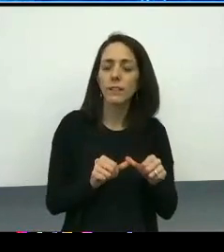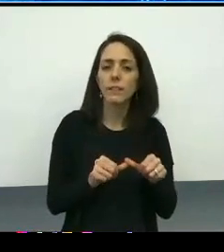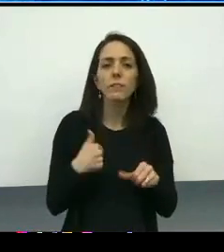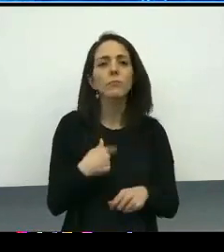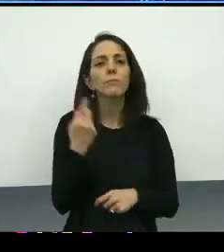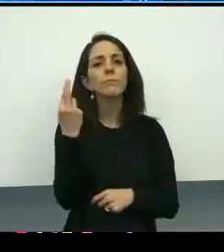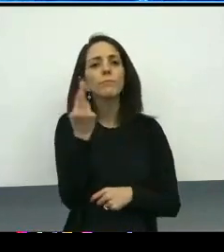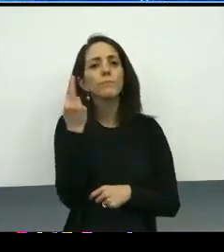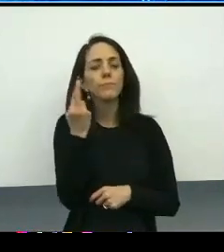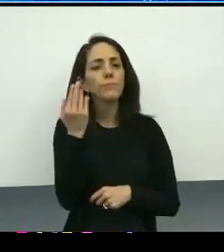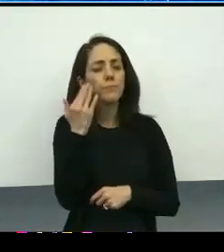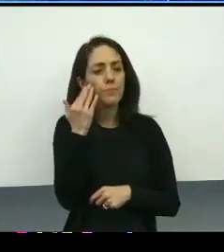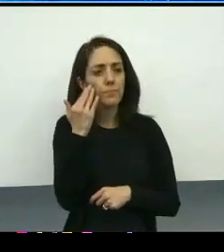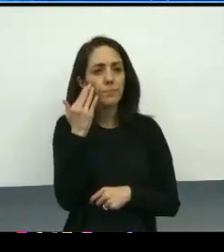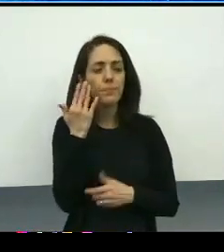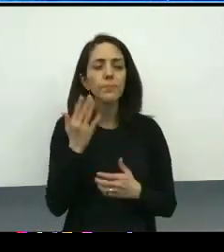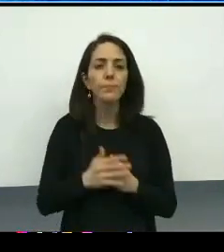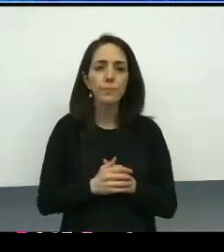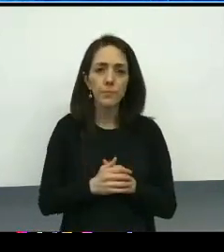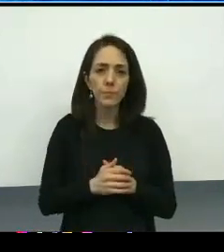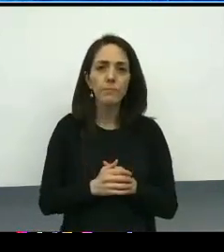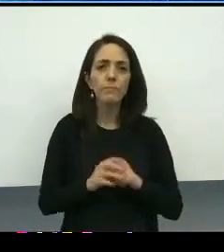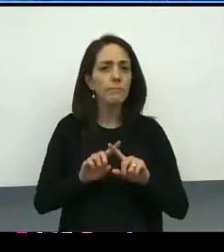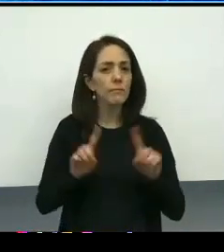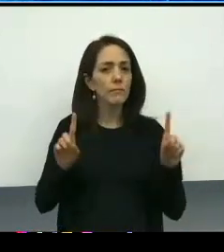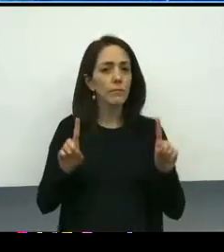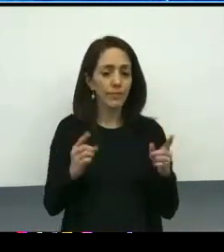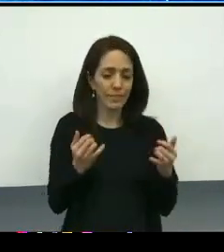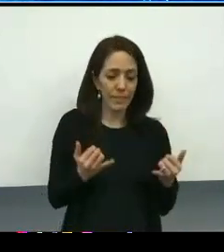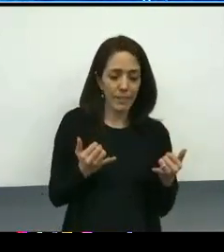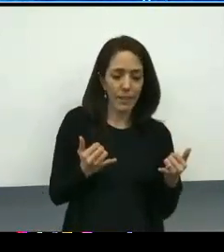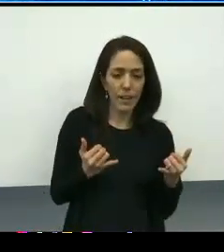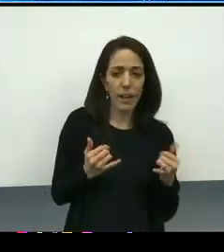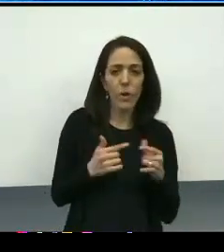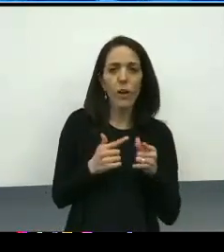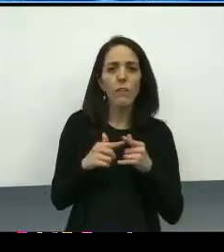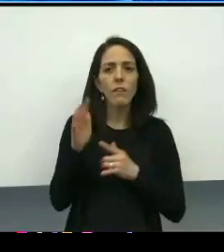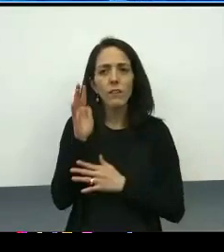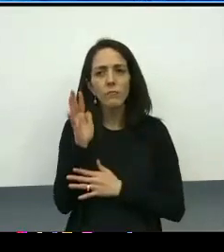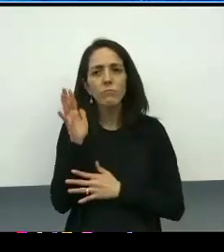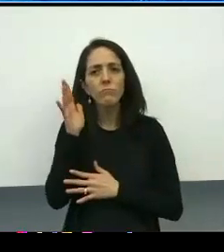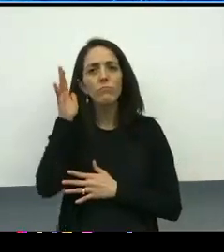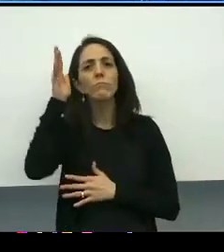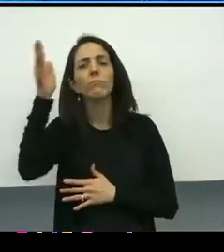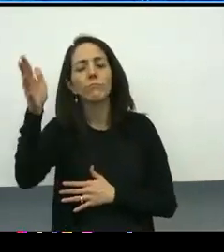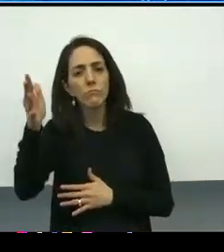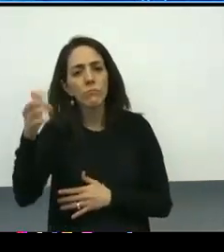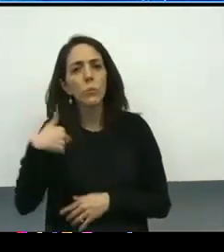between the urgency of now and the equally compelling realization that the is gonna be a long journey.